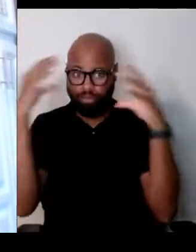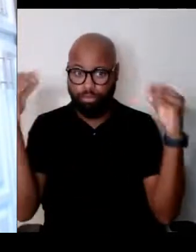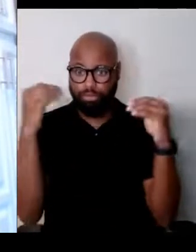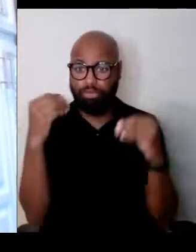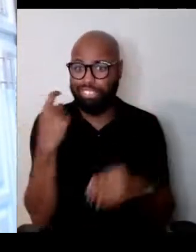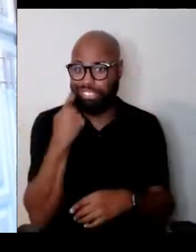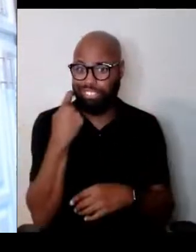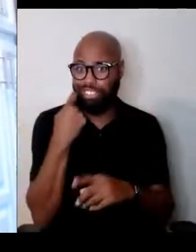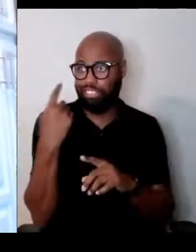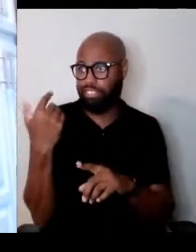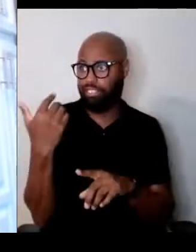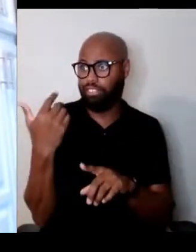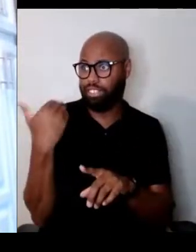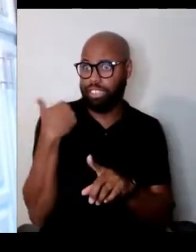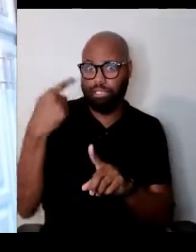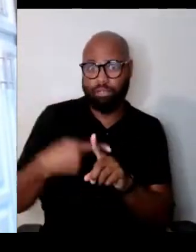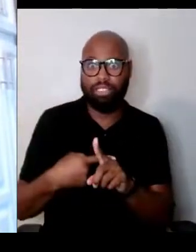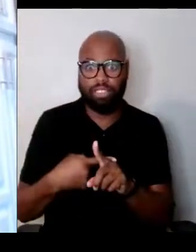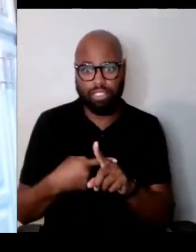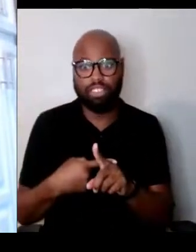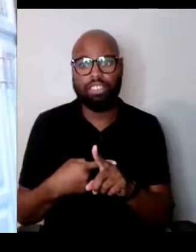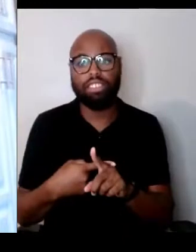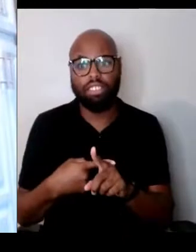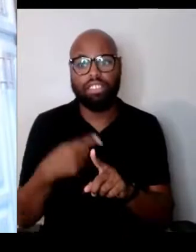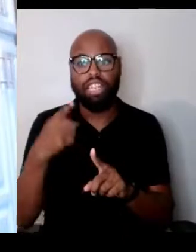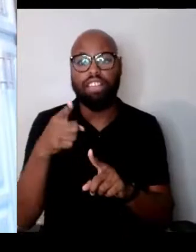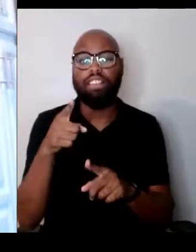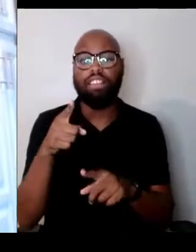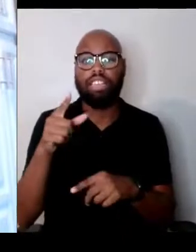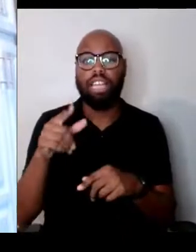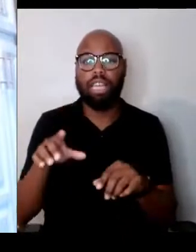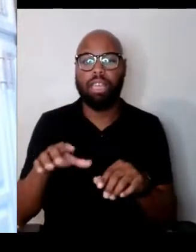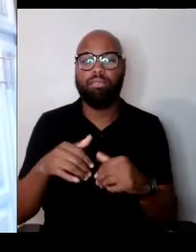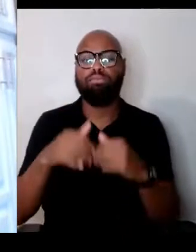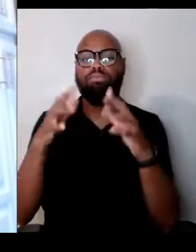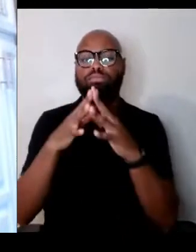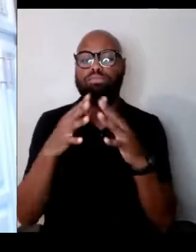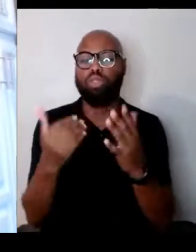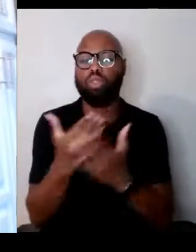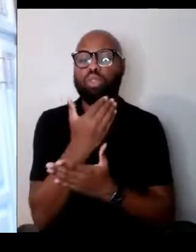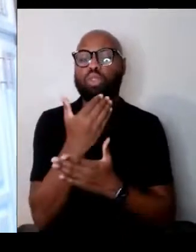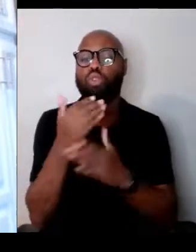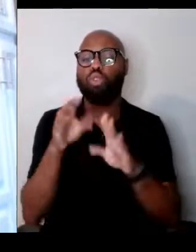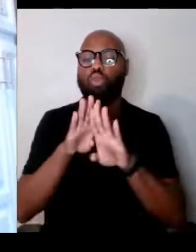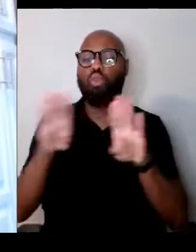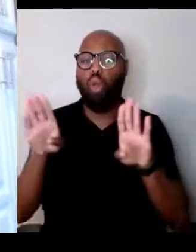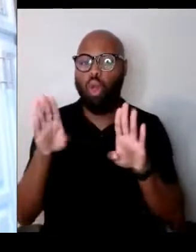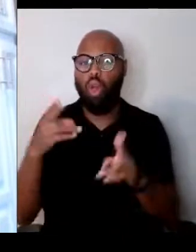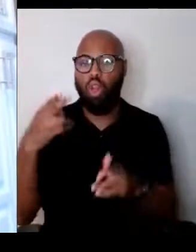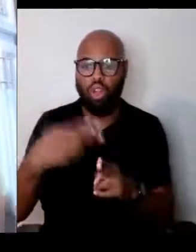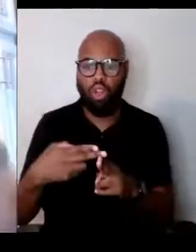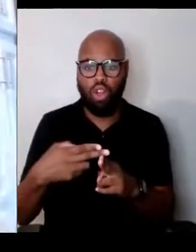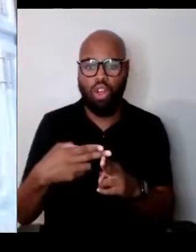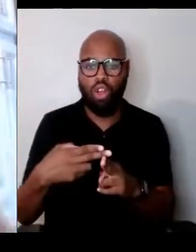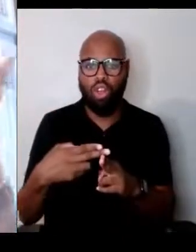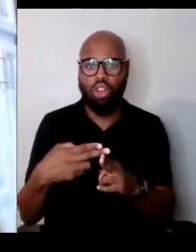and they had erected a new wall called Names of, what is it?